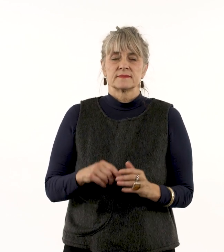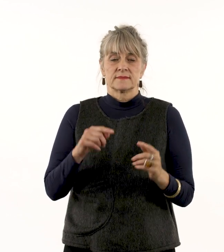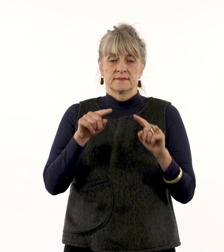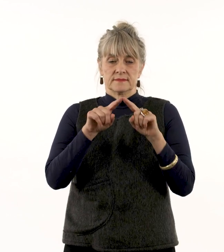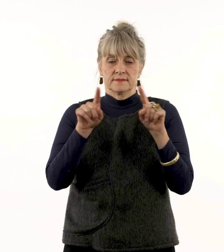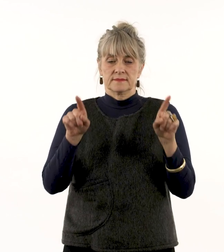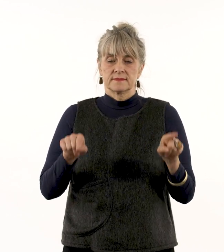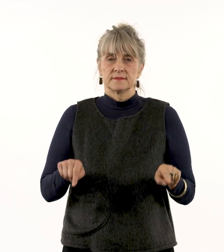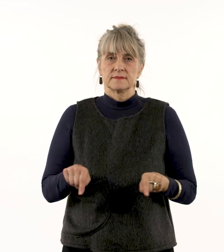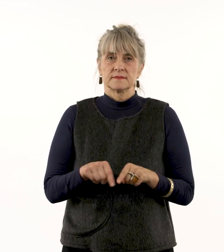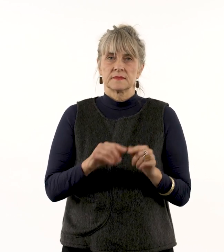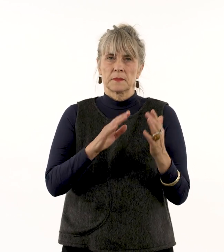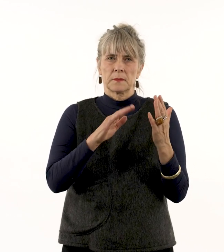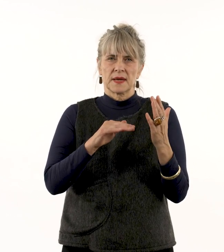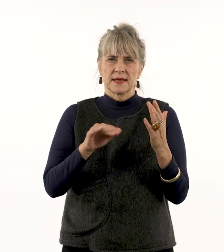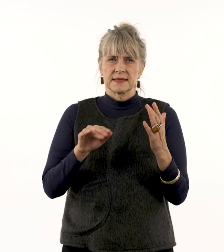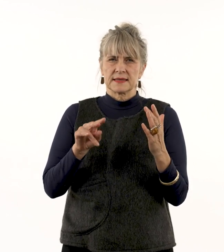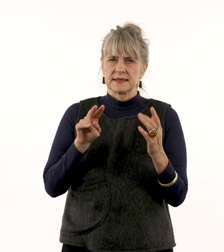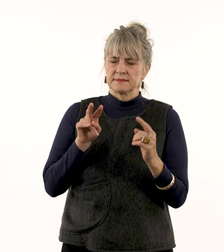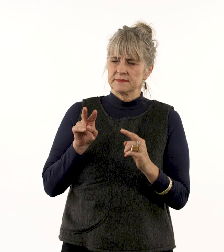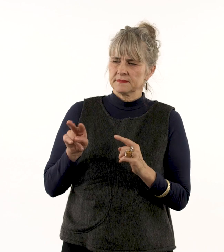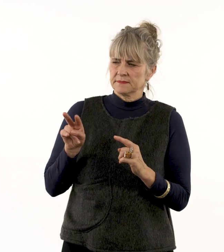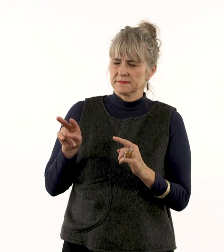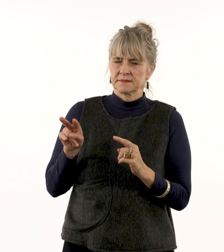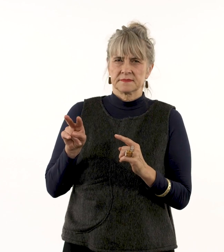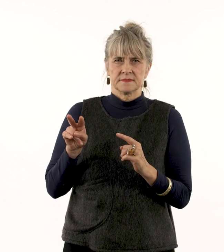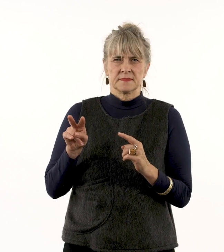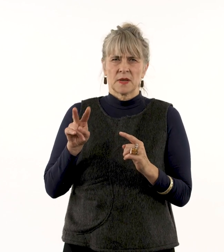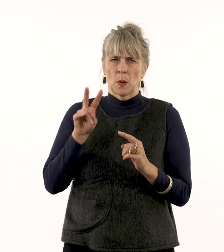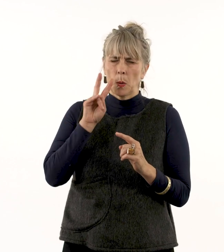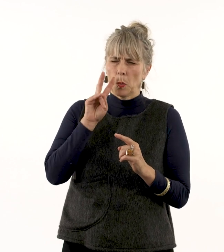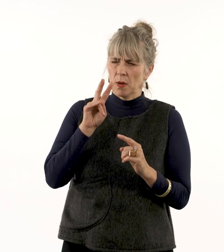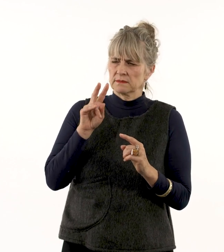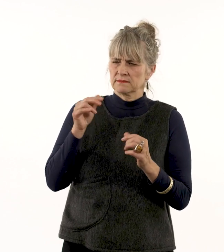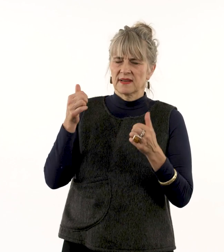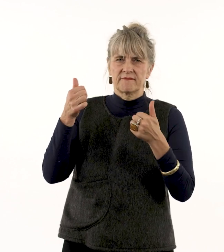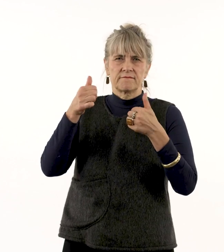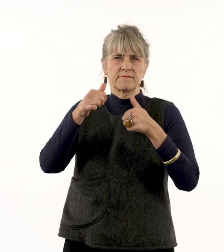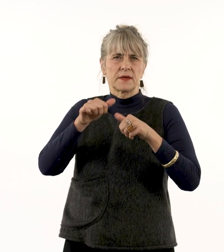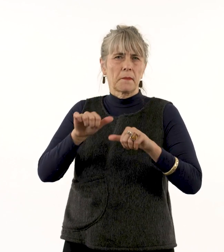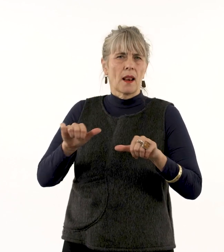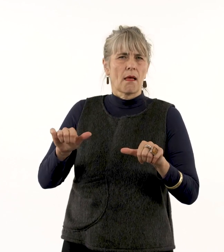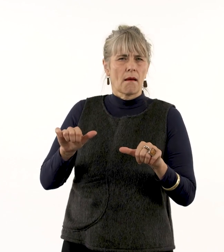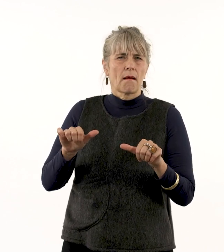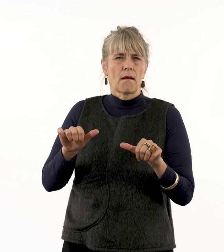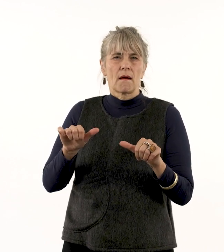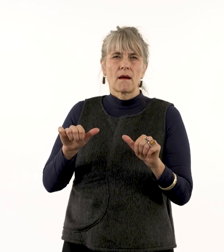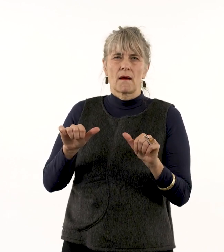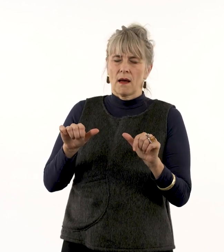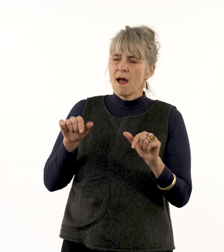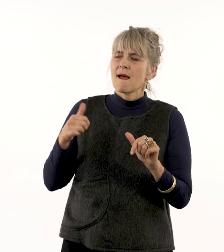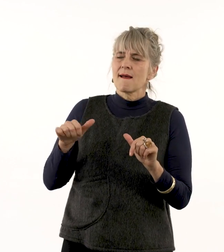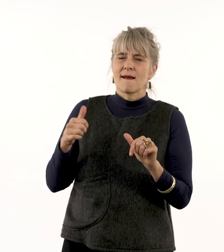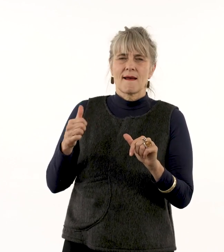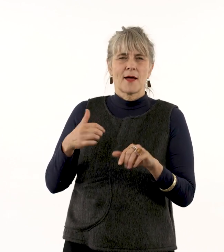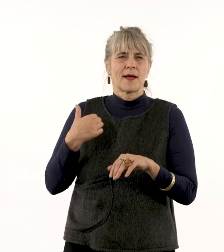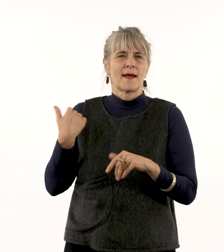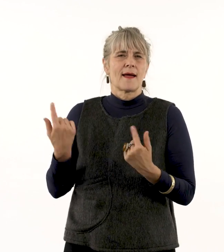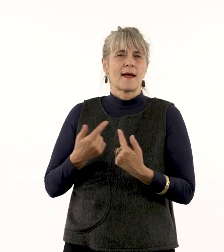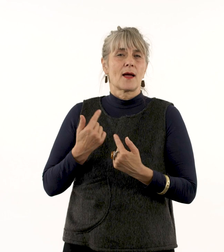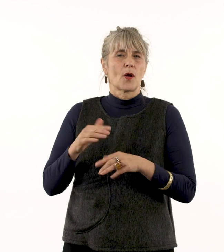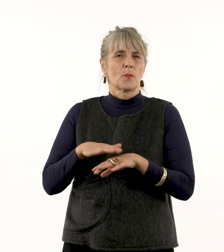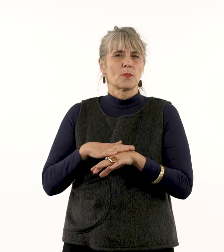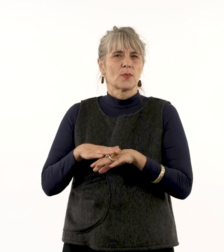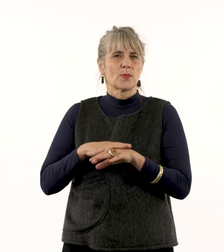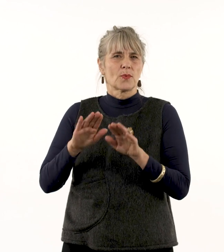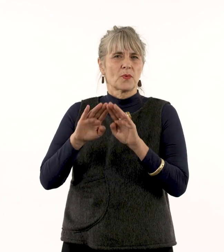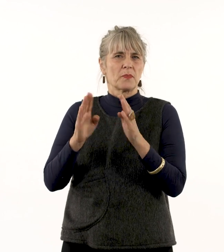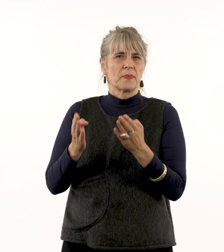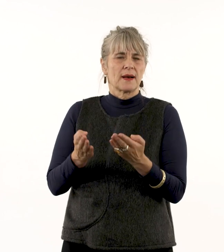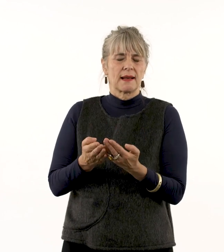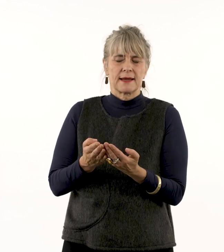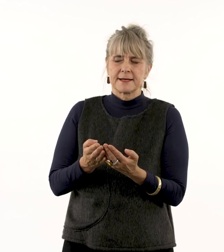At first glance, this painting is a familiar image of our blue planet.